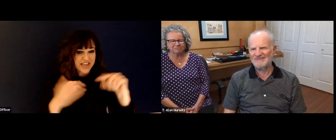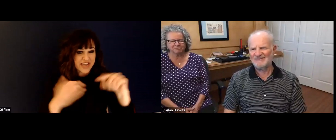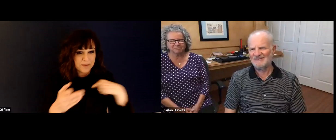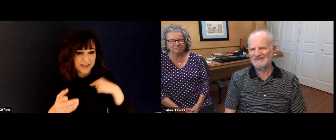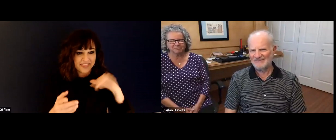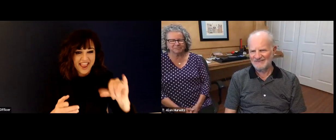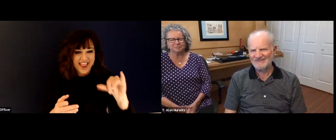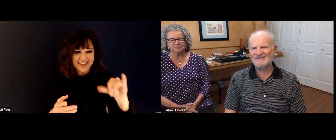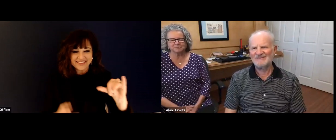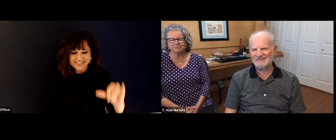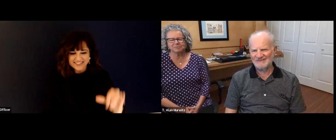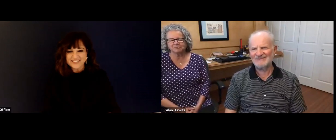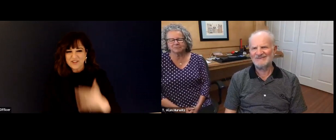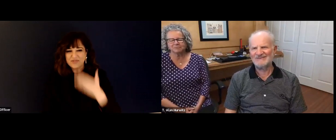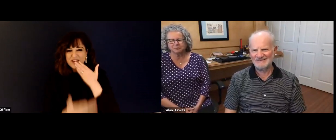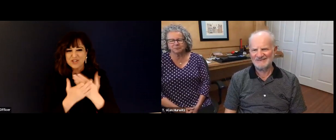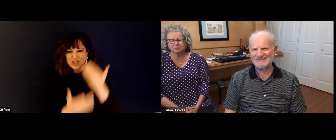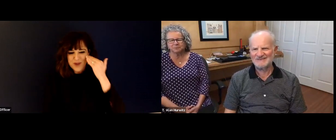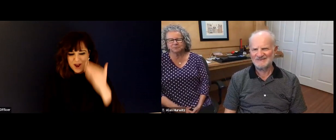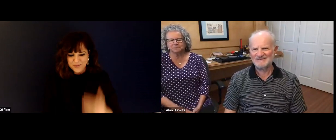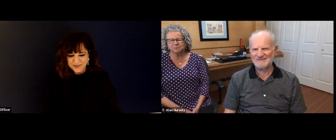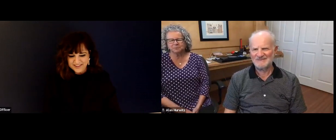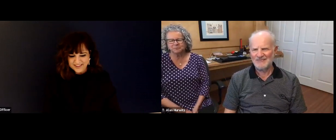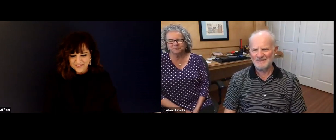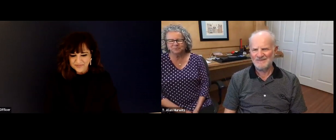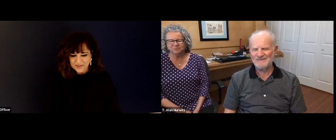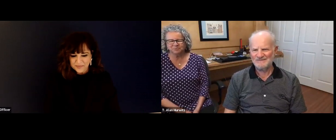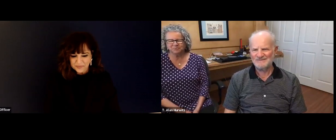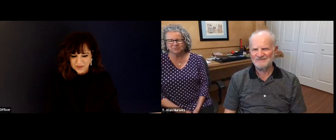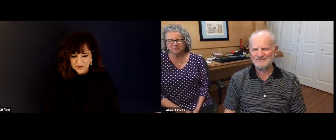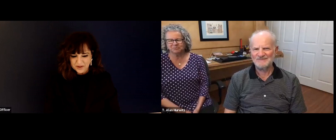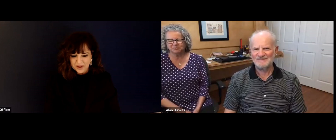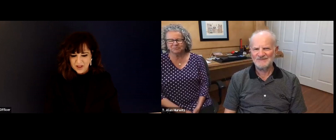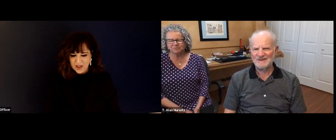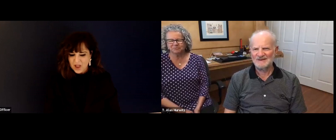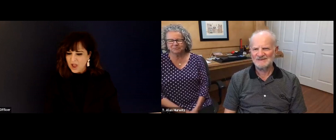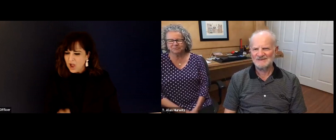the chief executive officer was not really the title as much as it was in the job description.